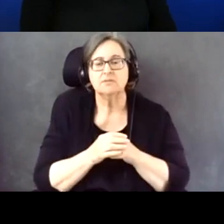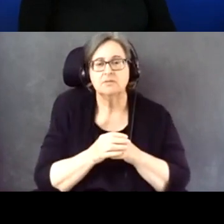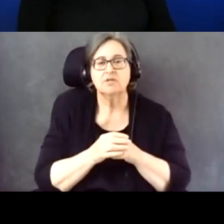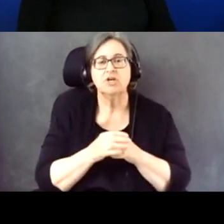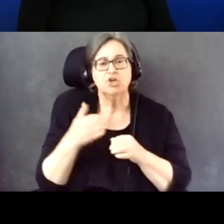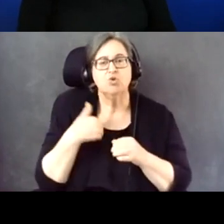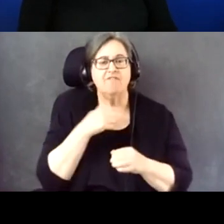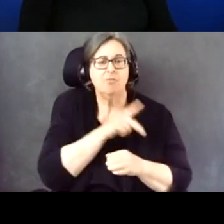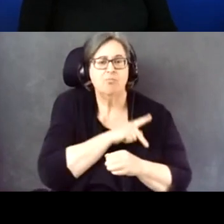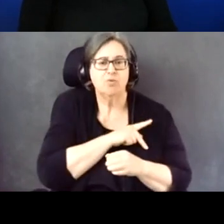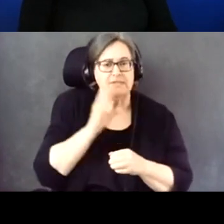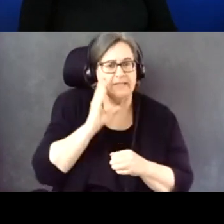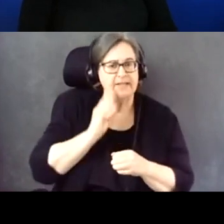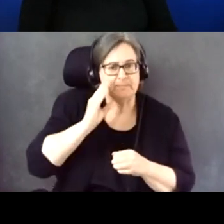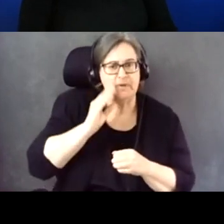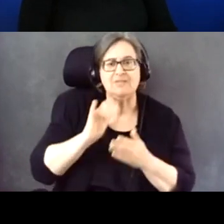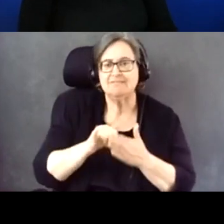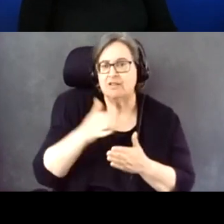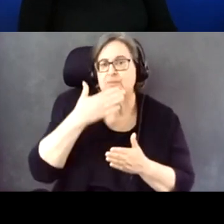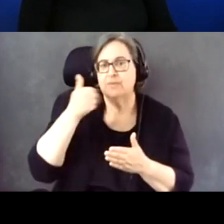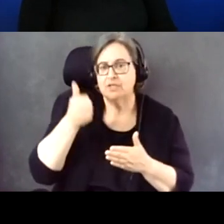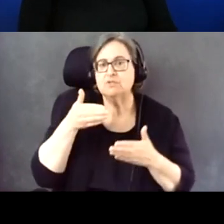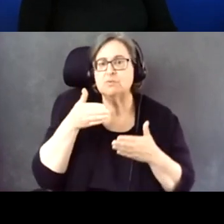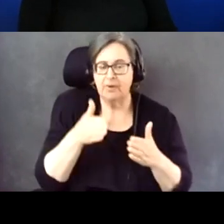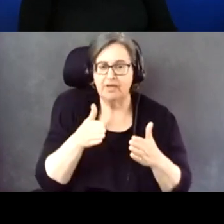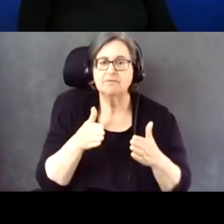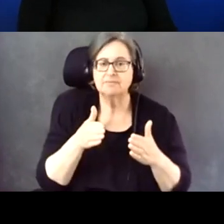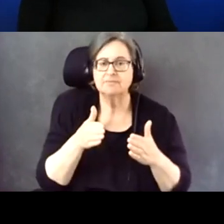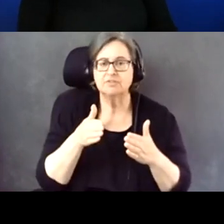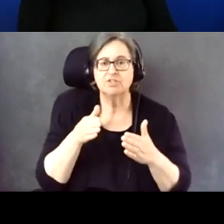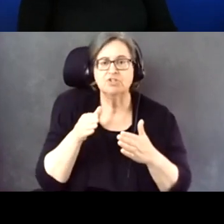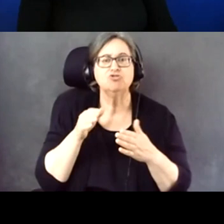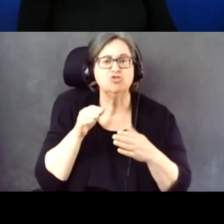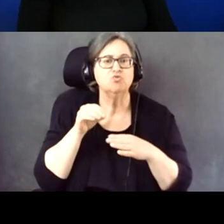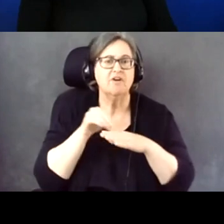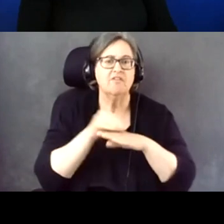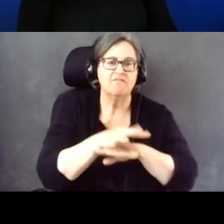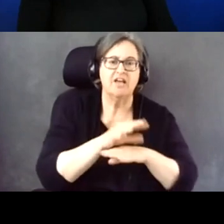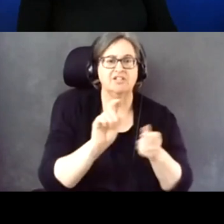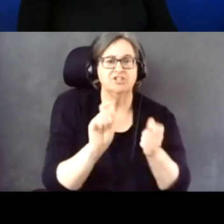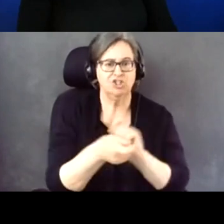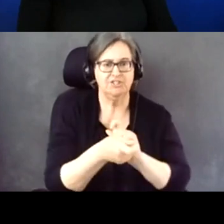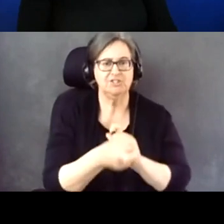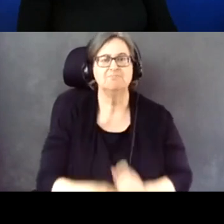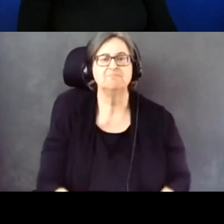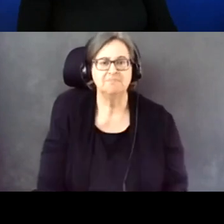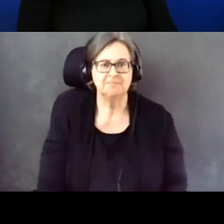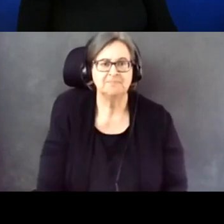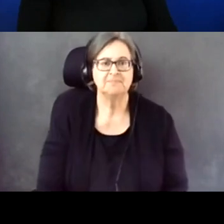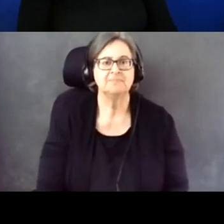think, is the best way to impact change. Great.